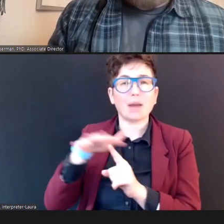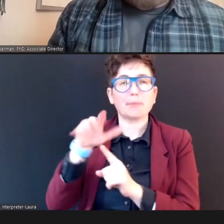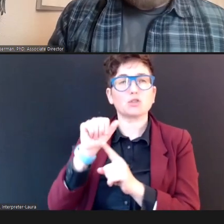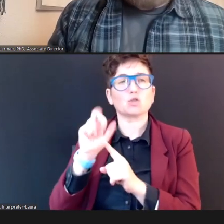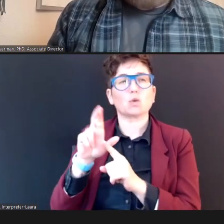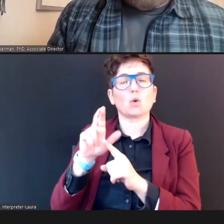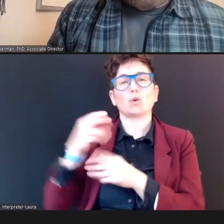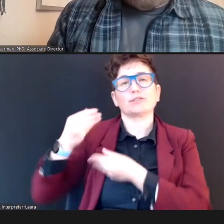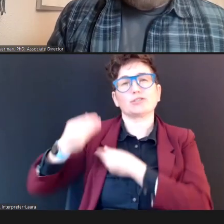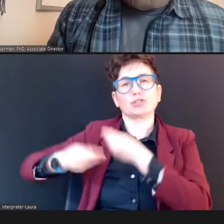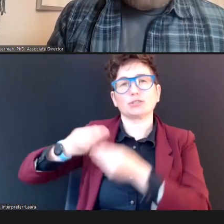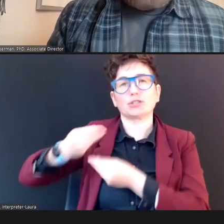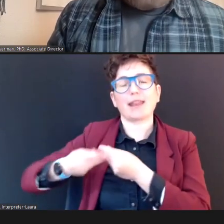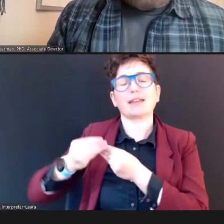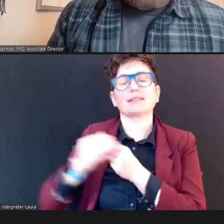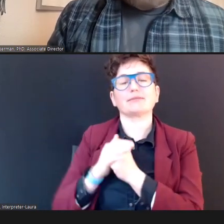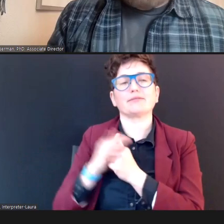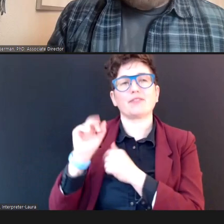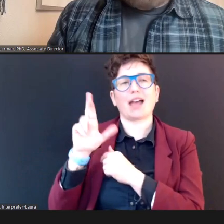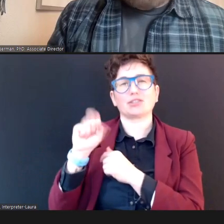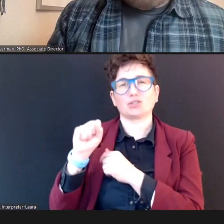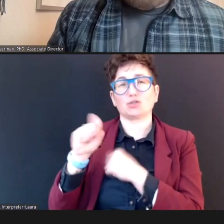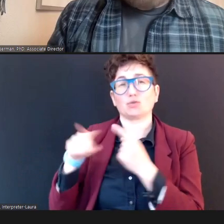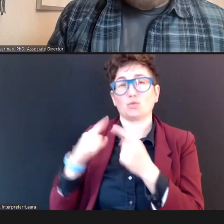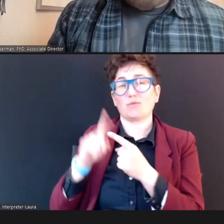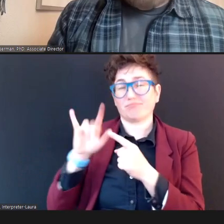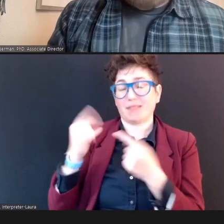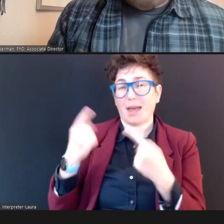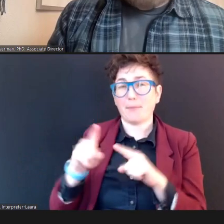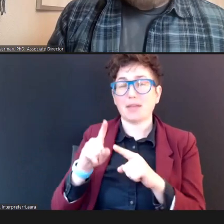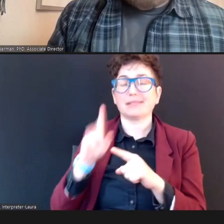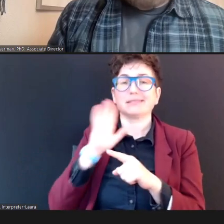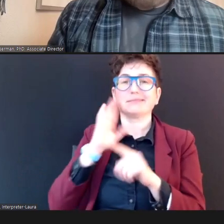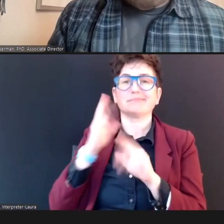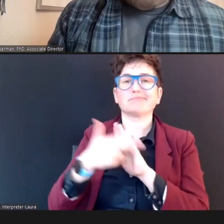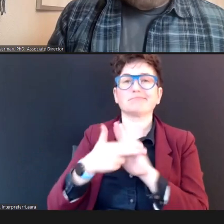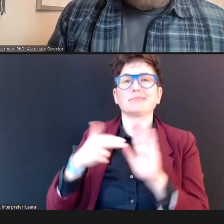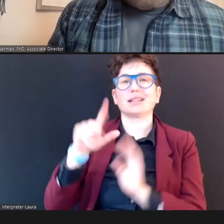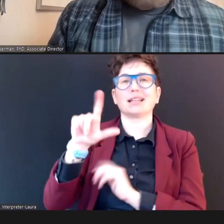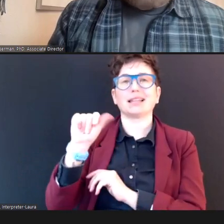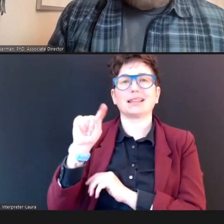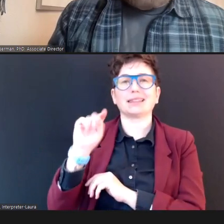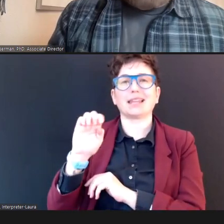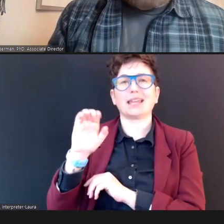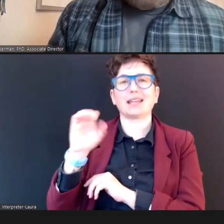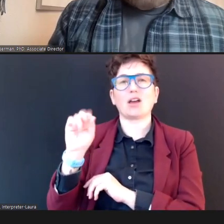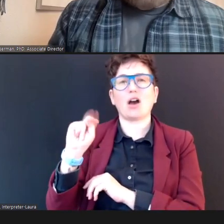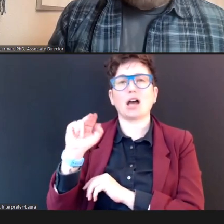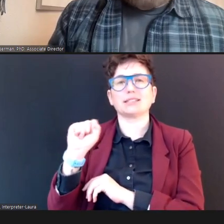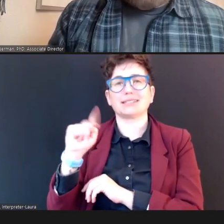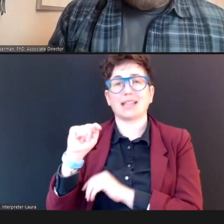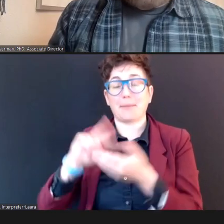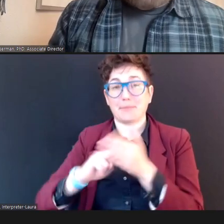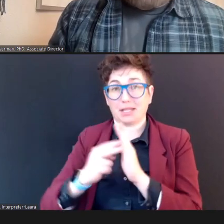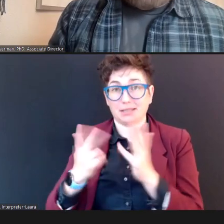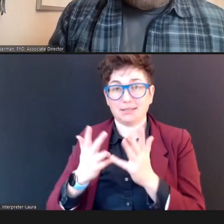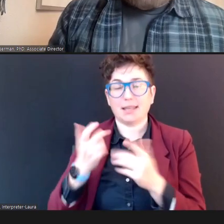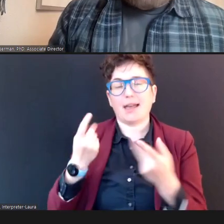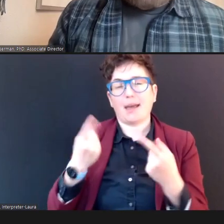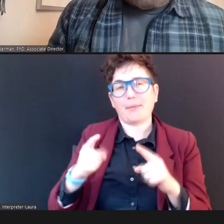hearing loss." And that just simply means that it occurred after the newborn period. DR.